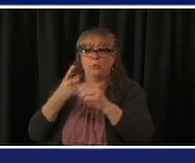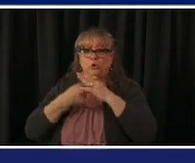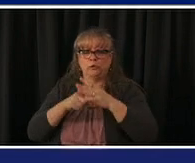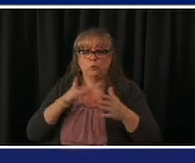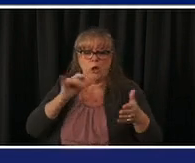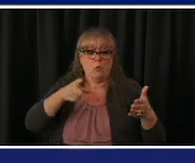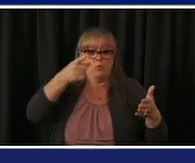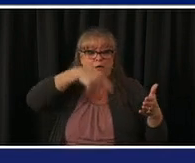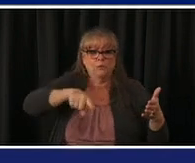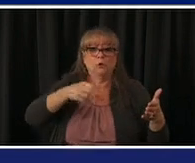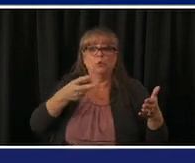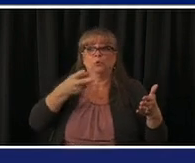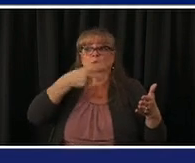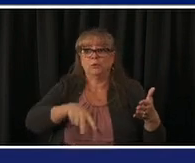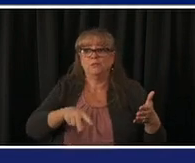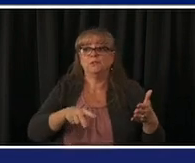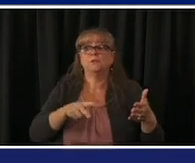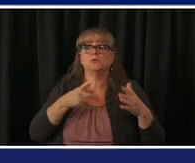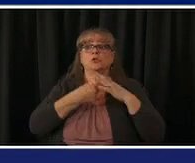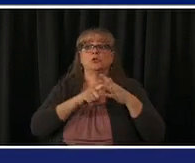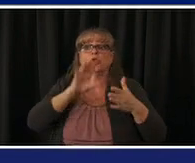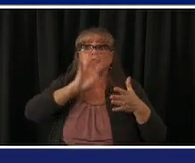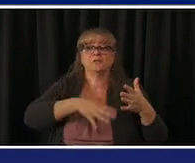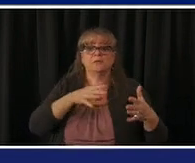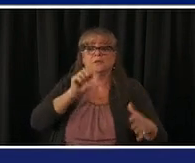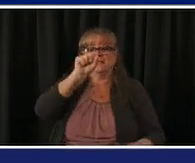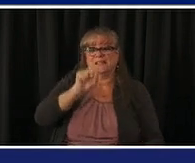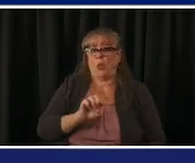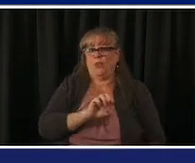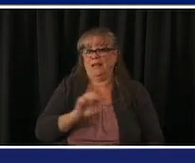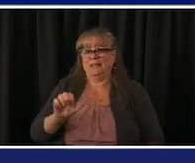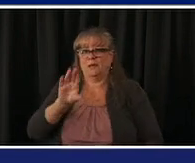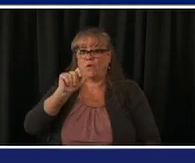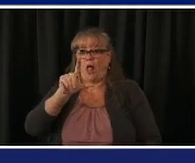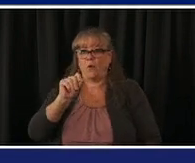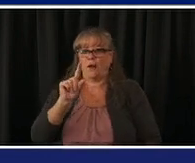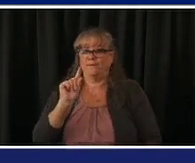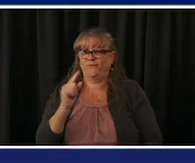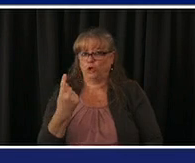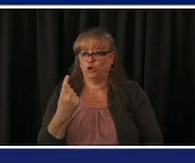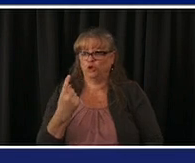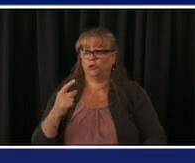start in southeast colorado and southern colorado we have we're going to be deploying four of these